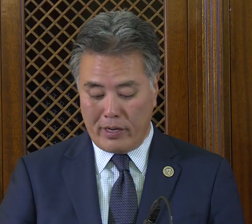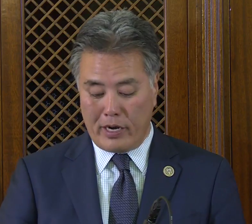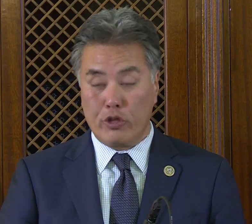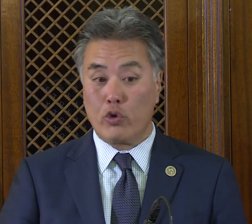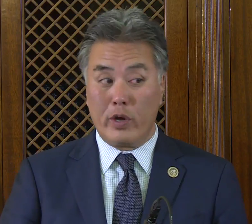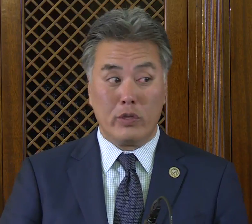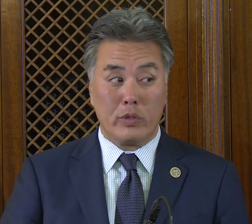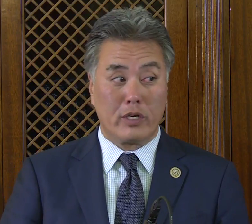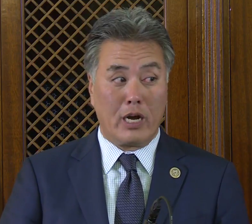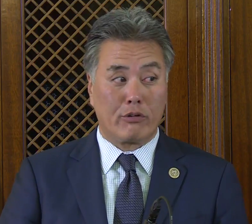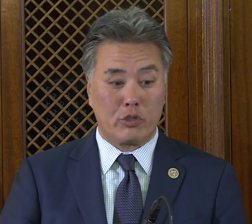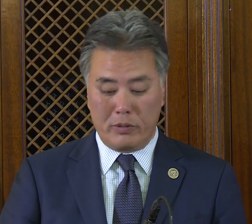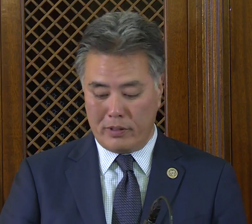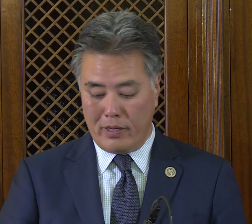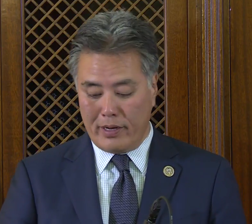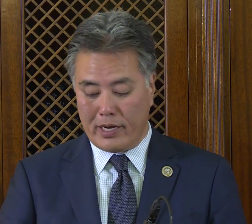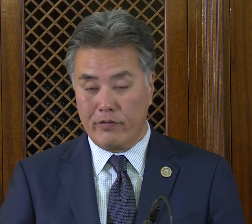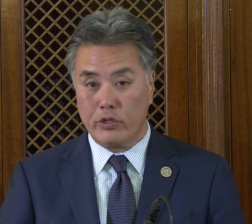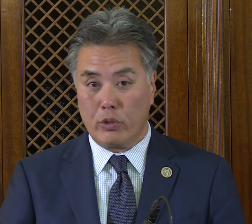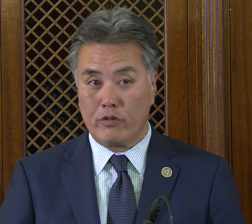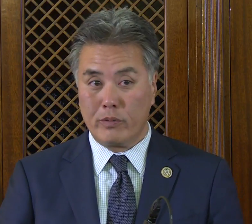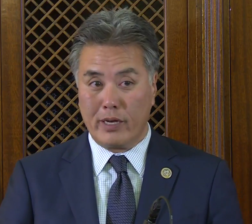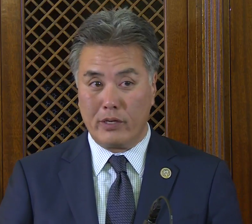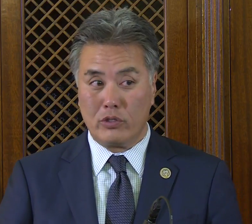and I joined with Congressman Kevin Yoder from Kansas,